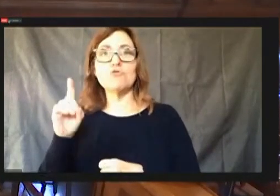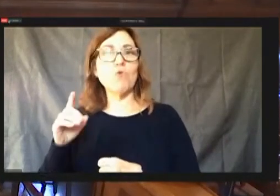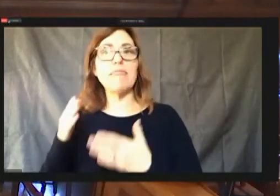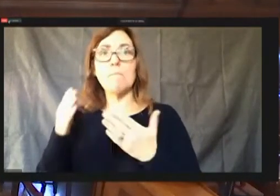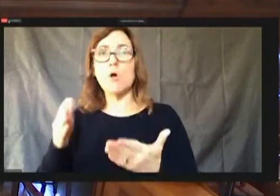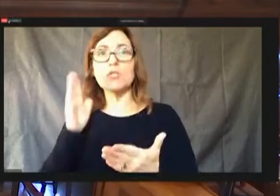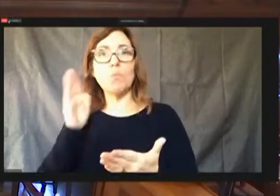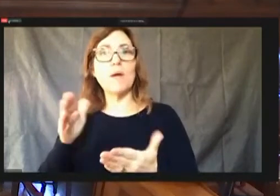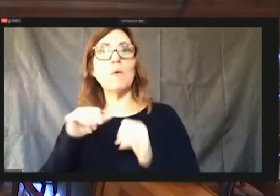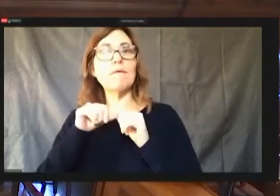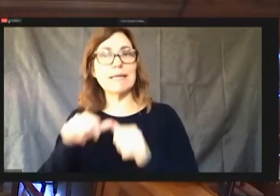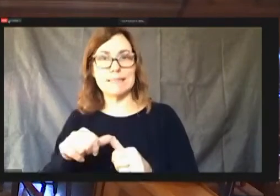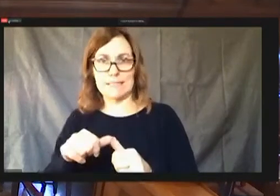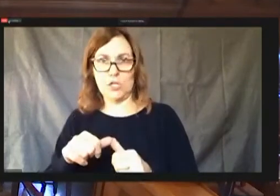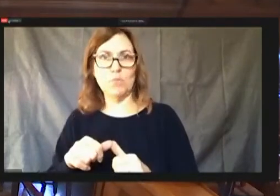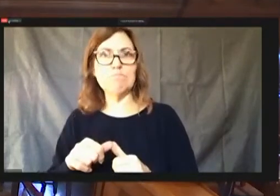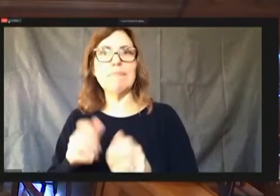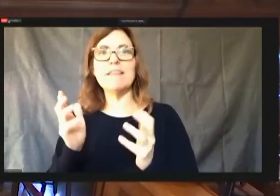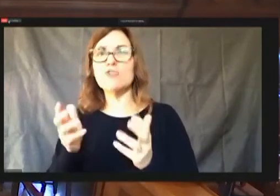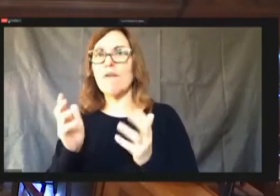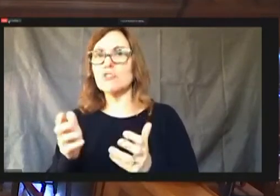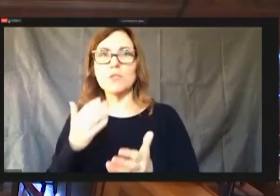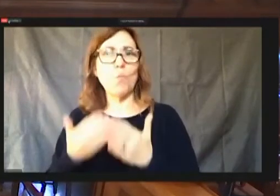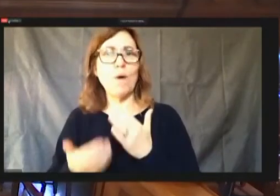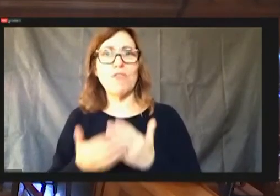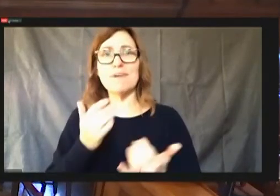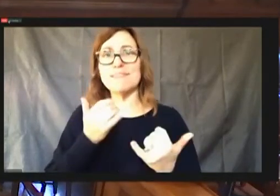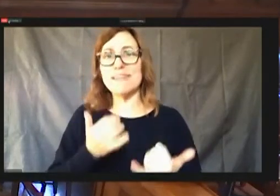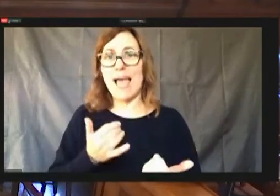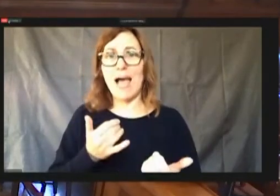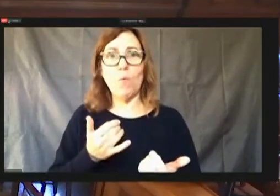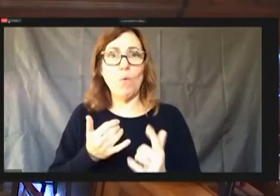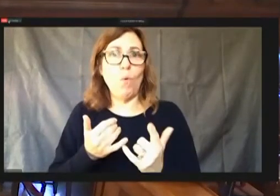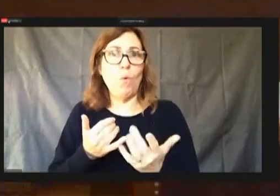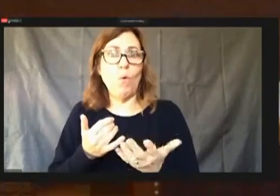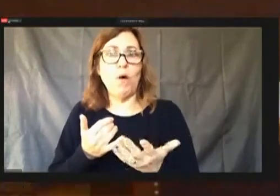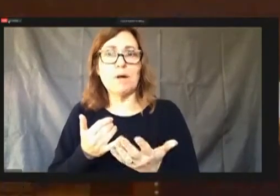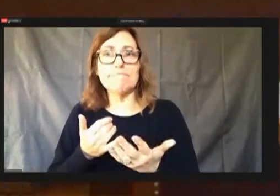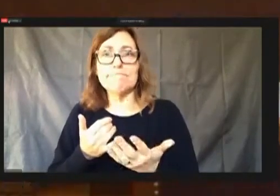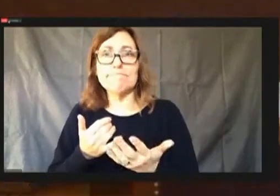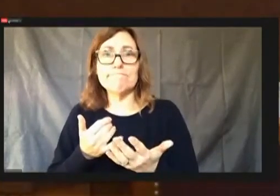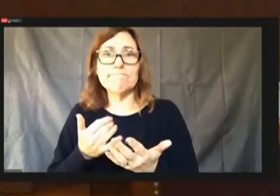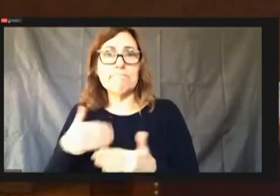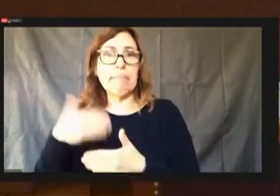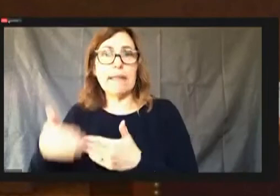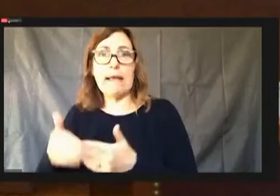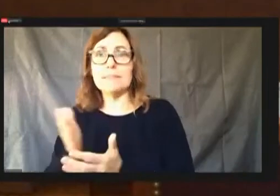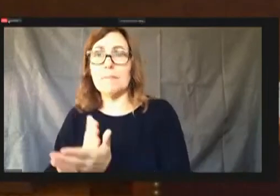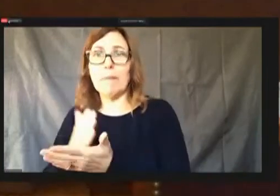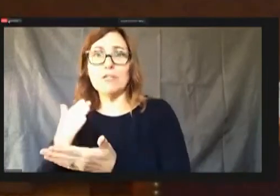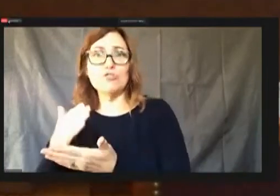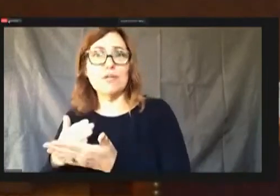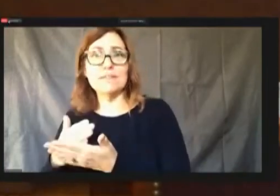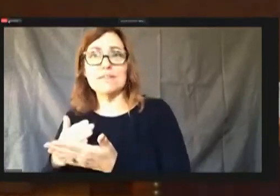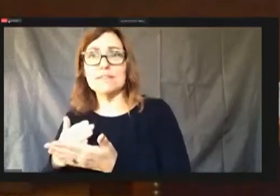whether we do it now or whether we do it and next. In the next budget which. net. In the next month.